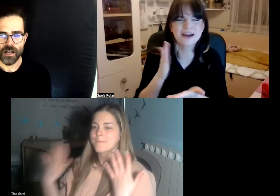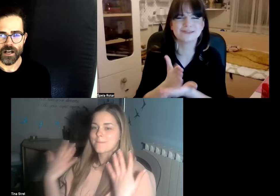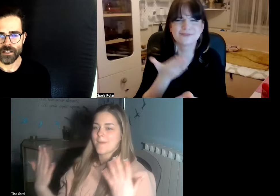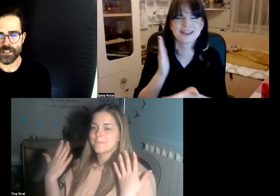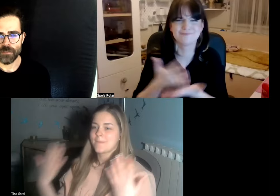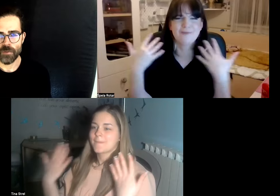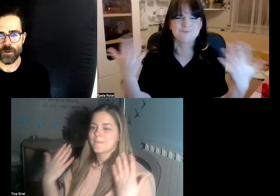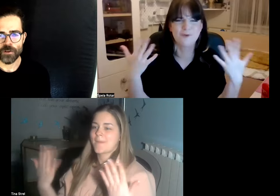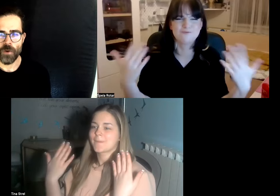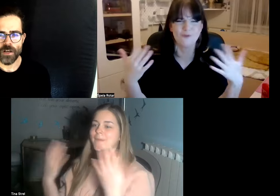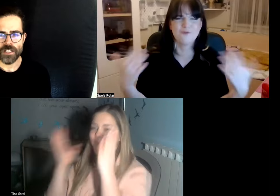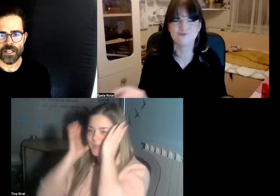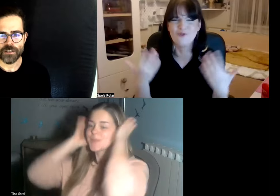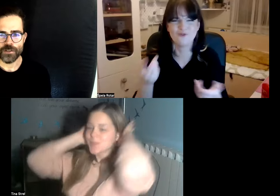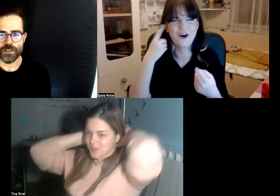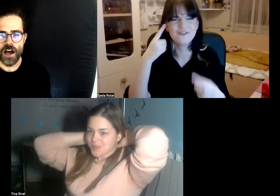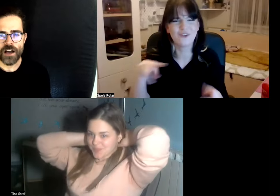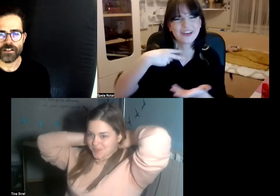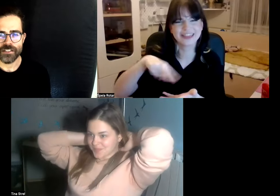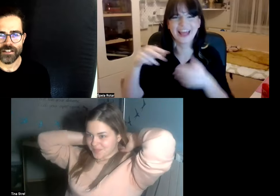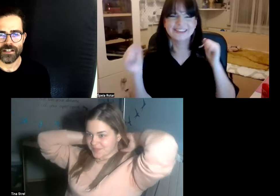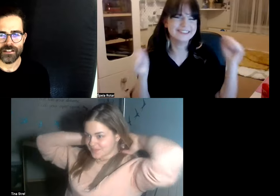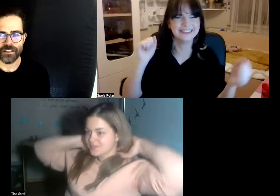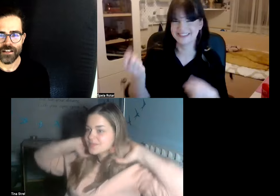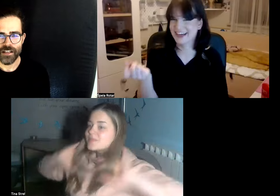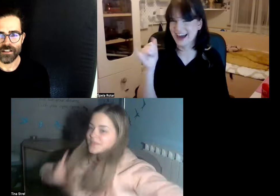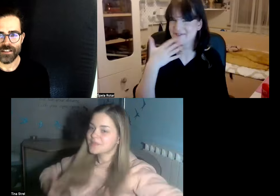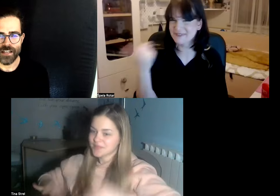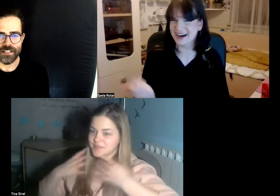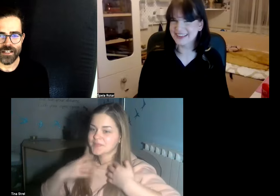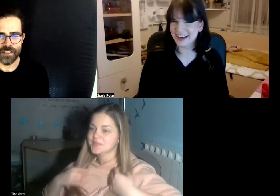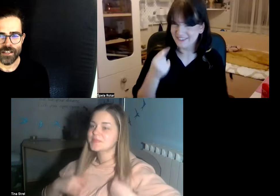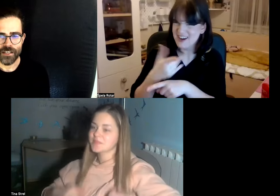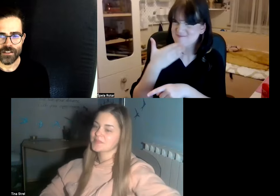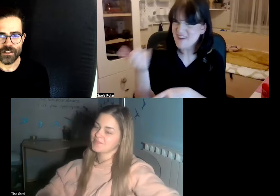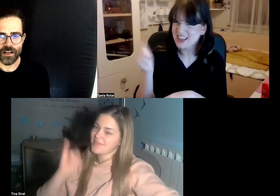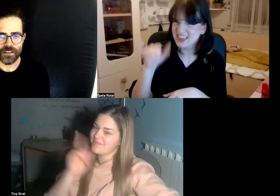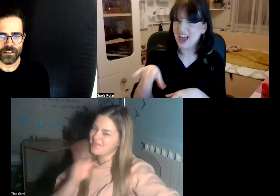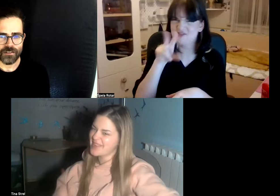I can see people you know voicing the songs and and dancing you know I think